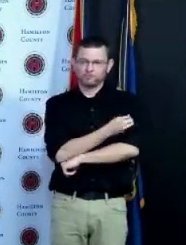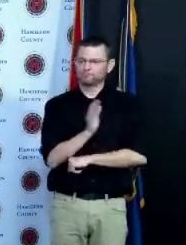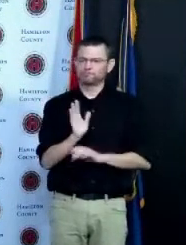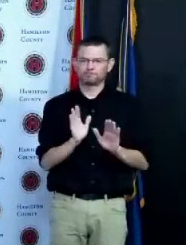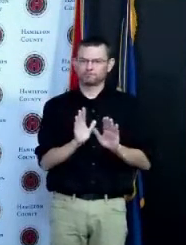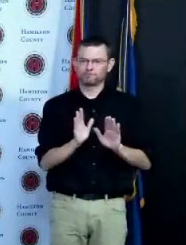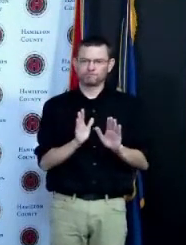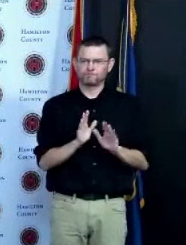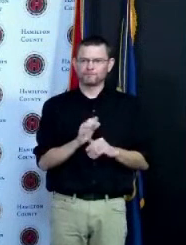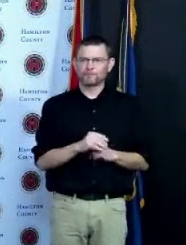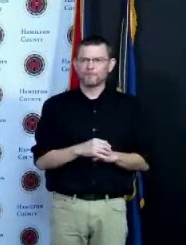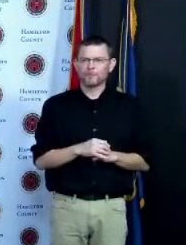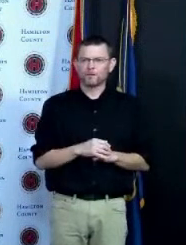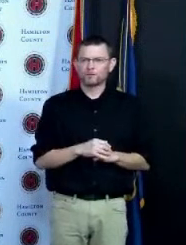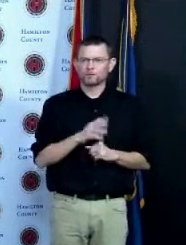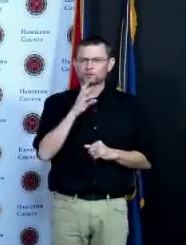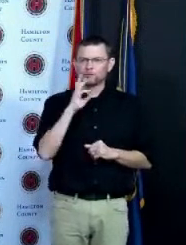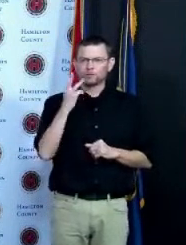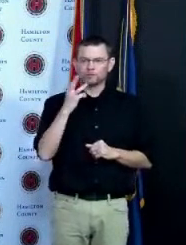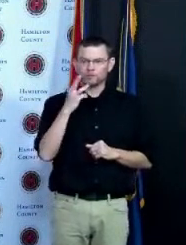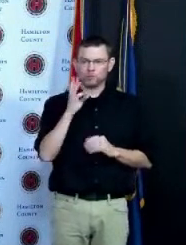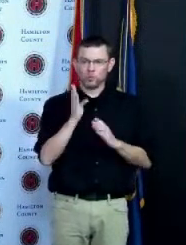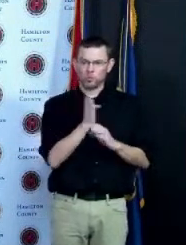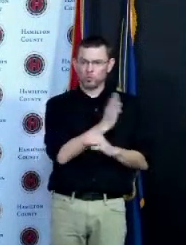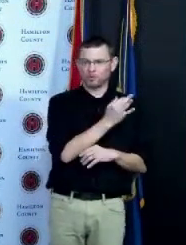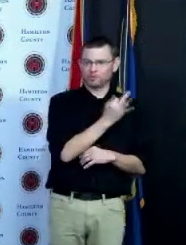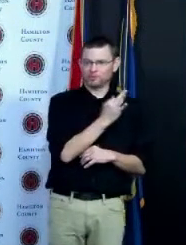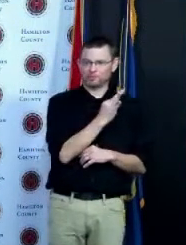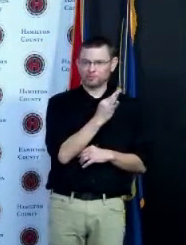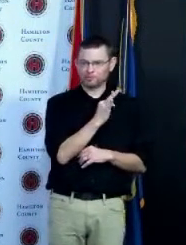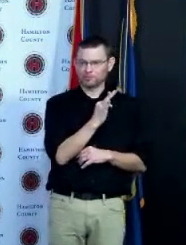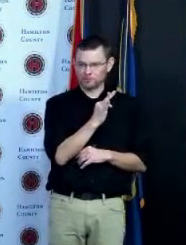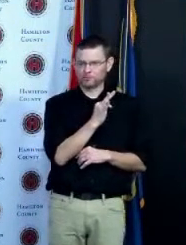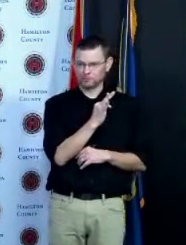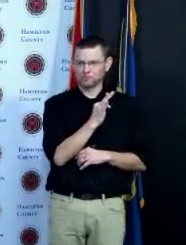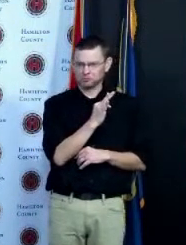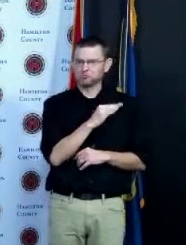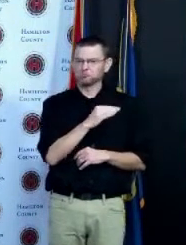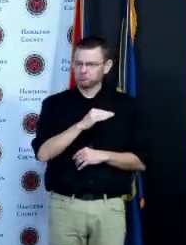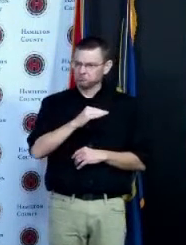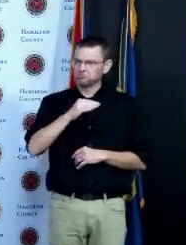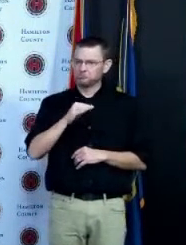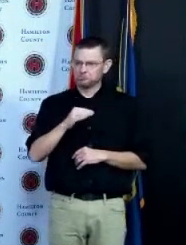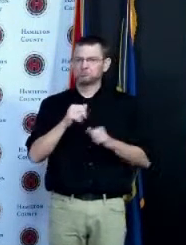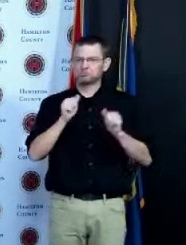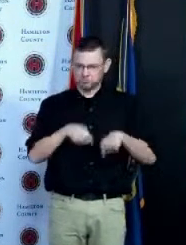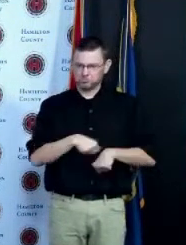the graph on the right represents those that are over 65 and as you can see some are already